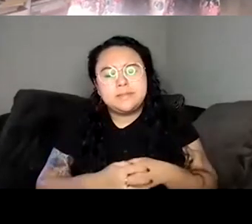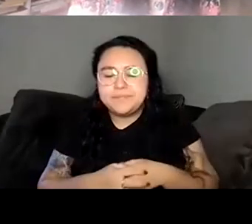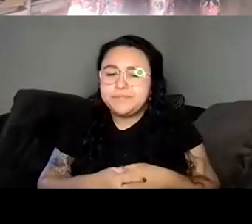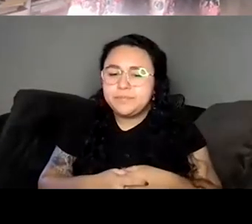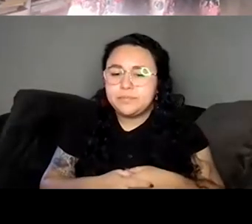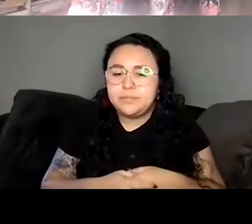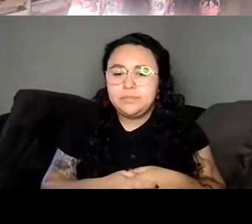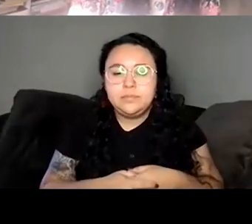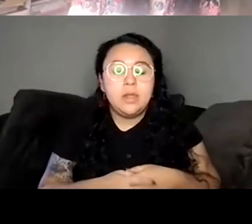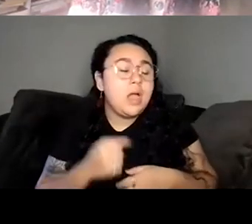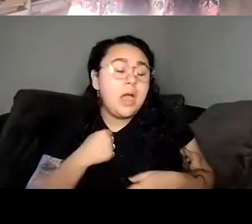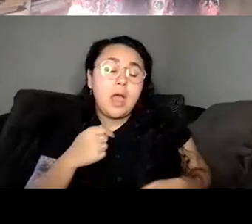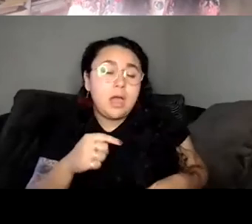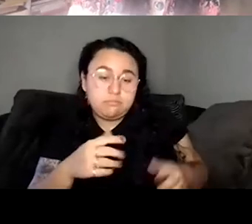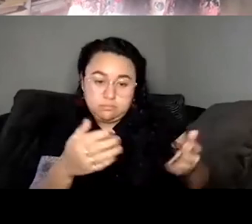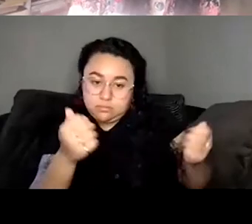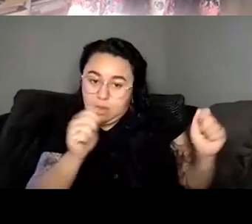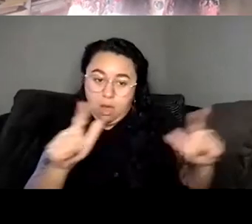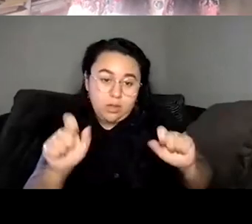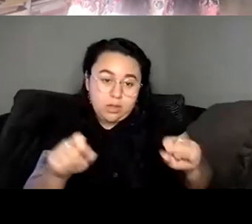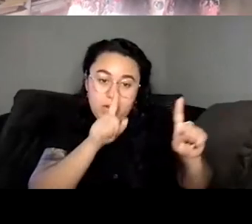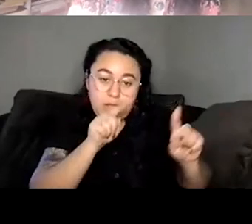everyone to answer this question because it's always so interesting.